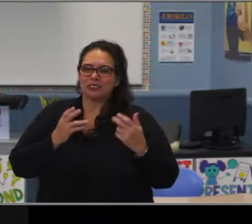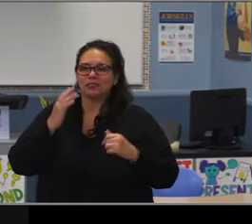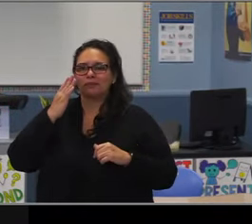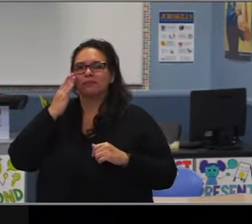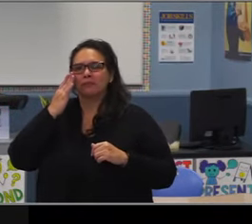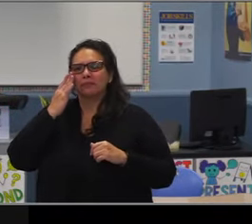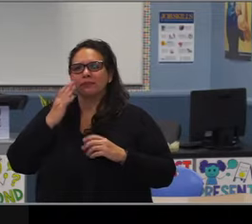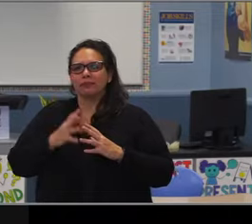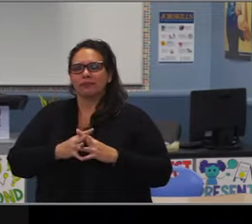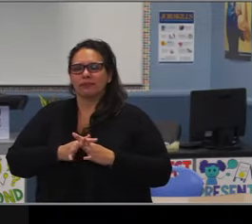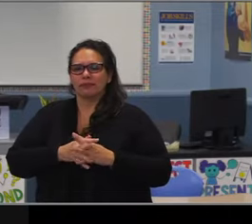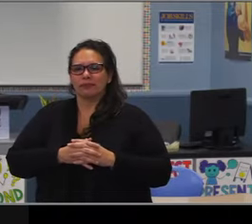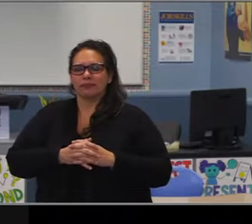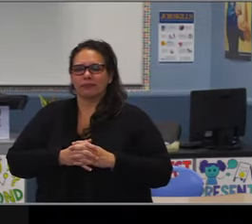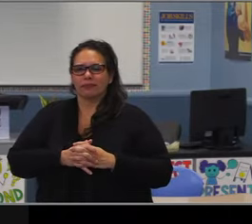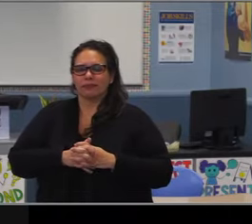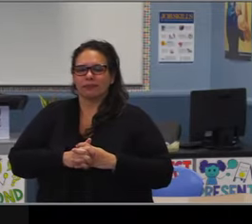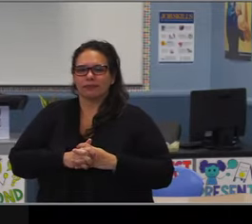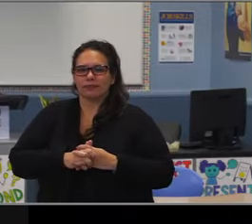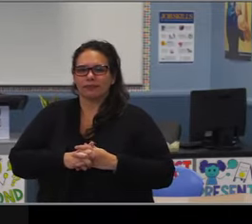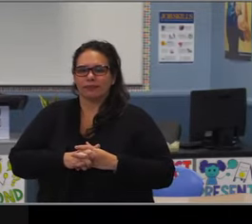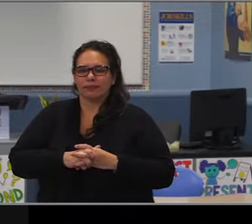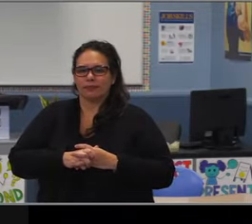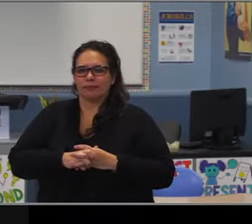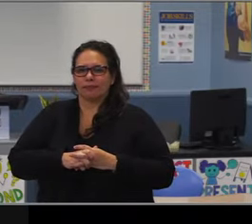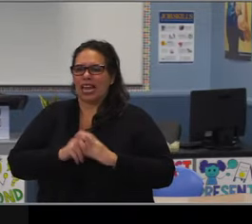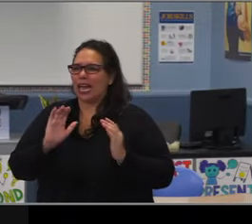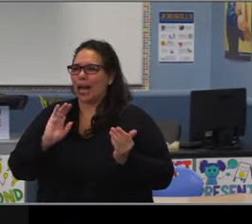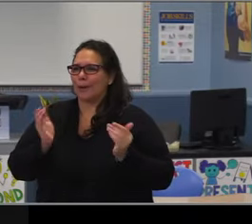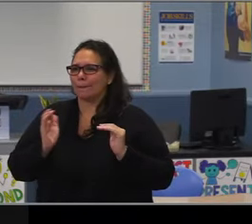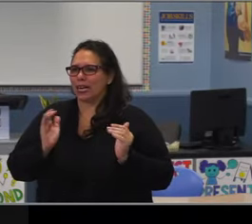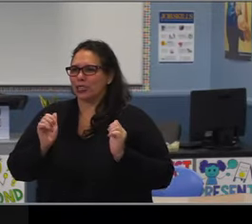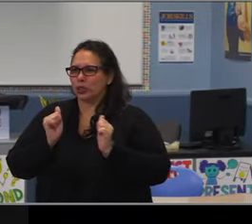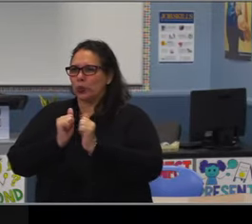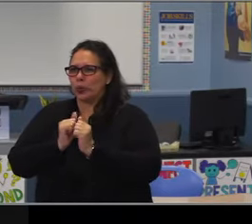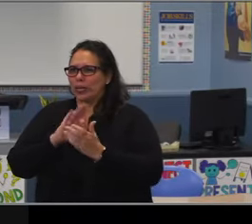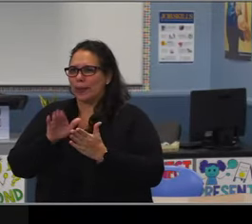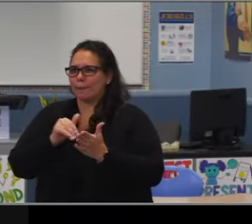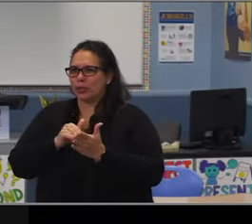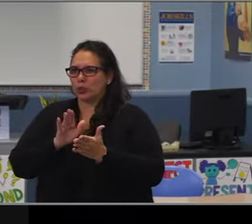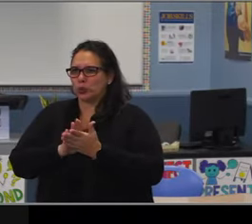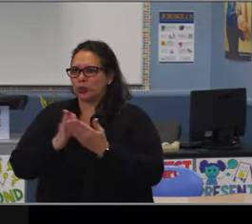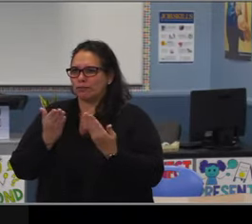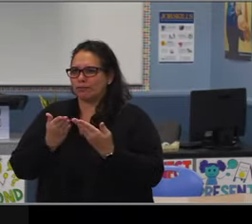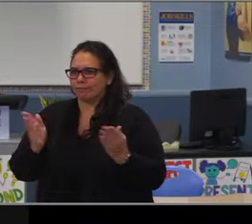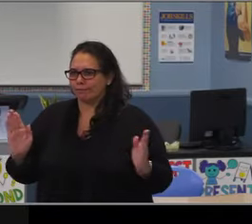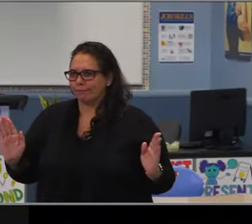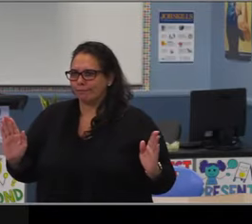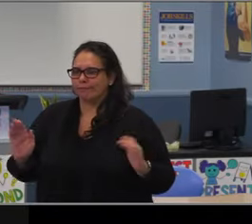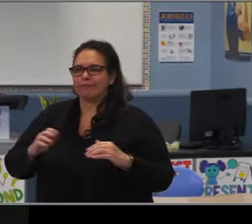to our middle school principals counselors in terms of elementary programs,